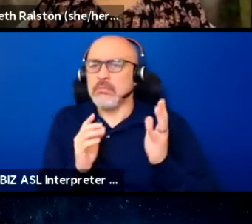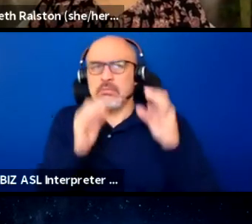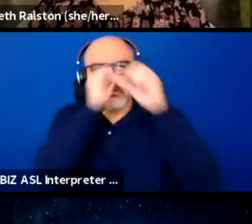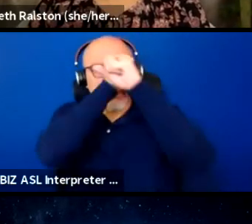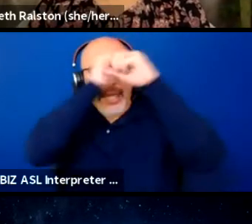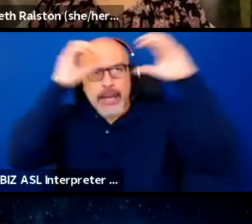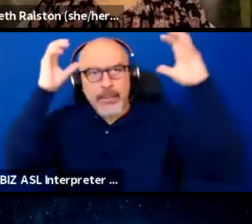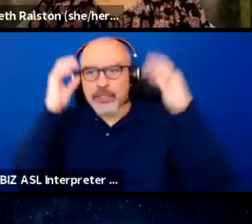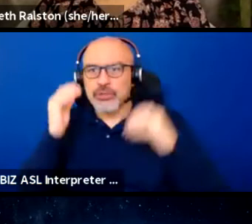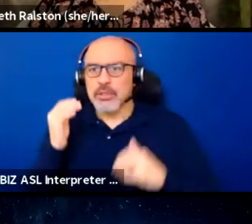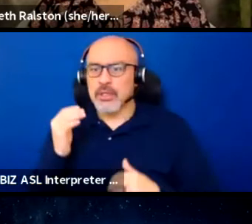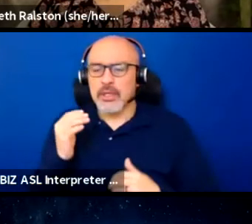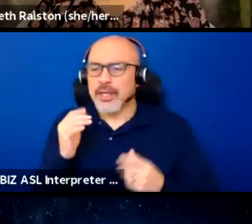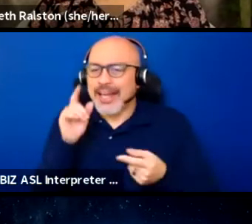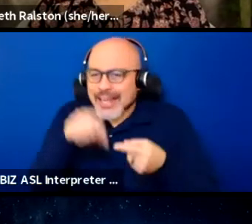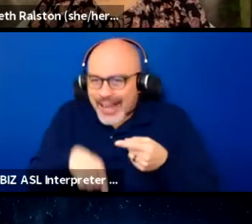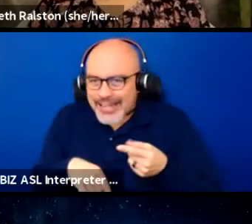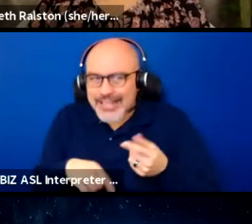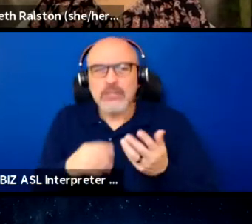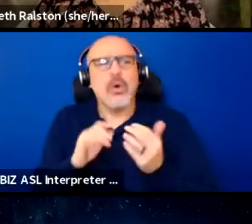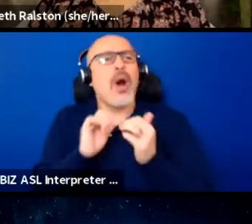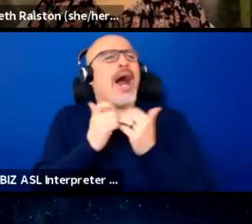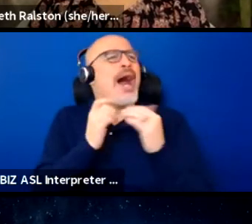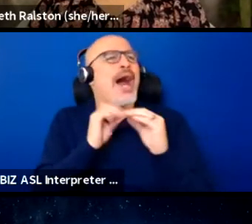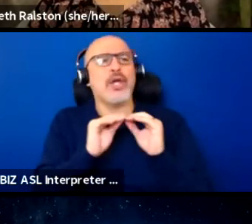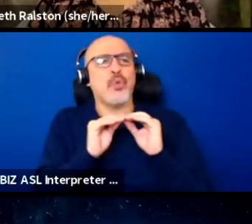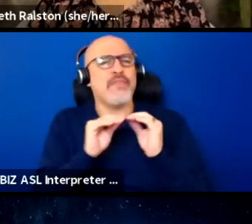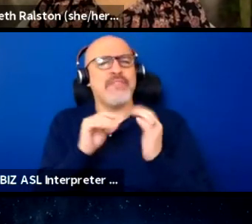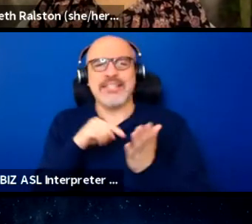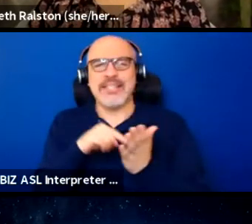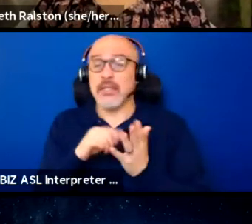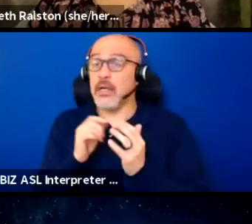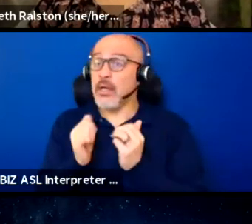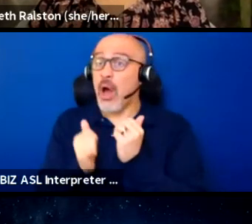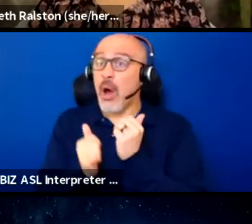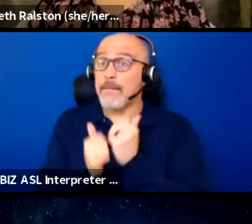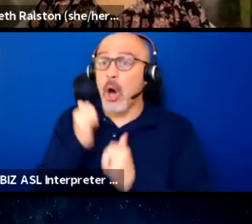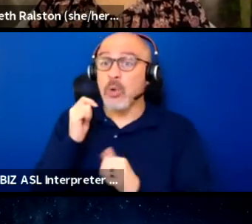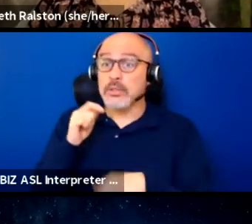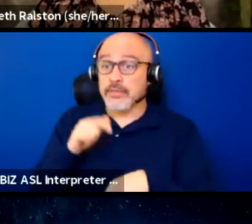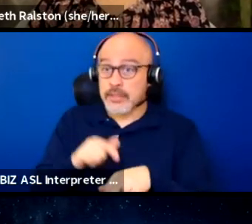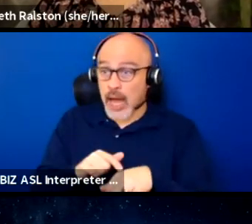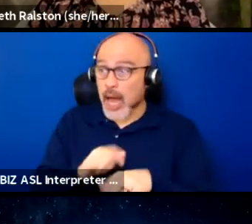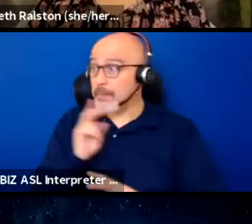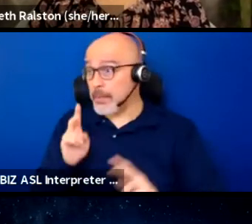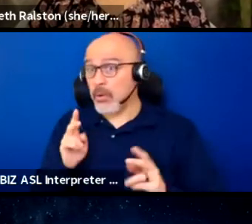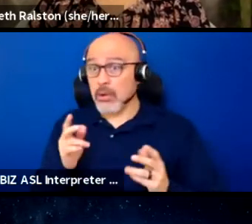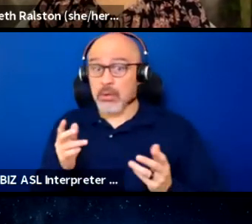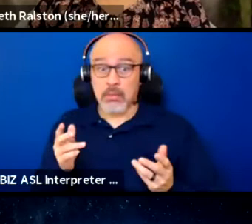so how do we fix this? And a lot of times, people are very helpful